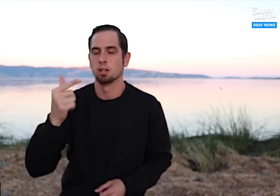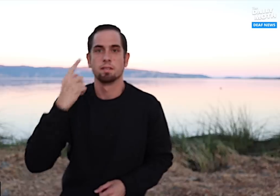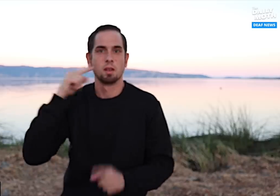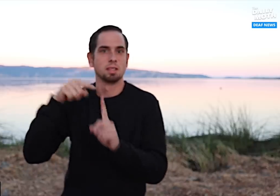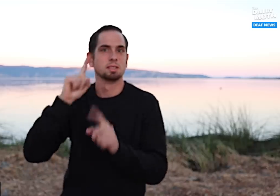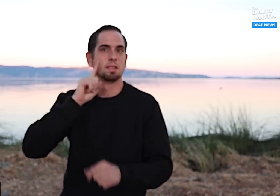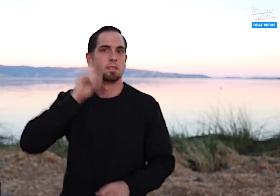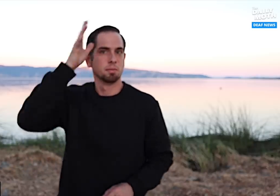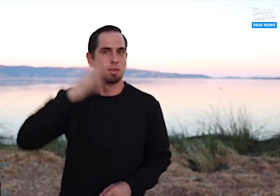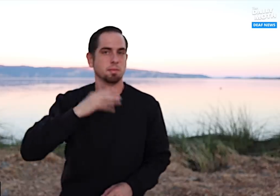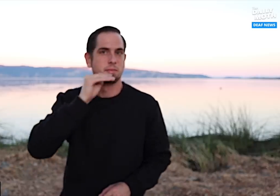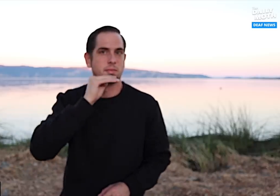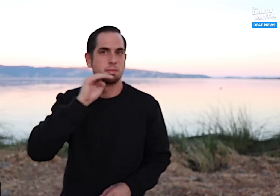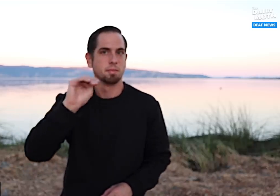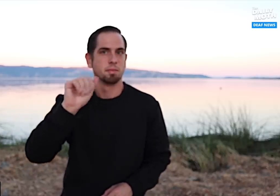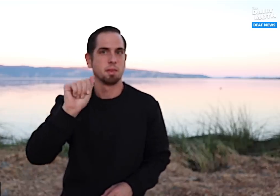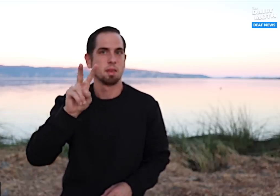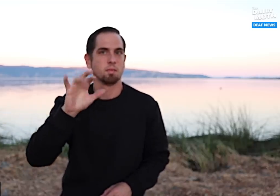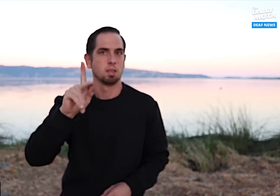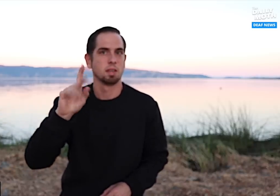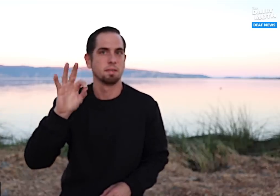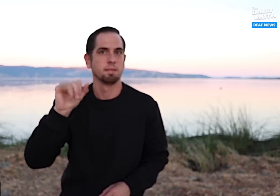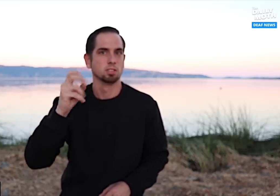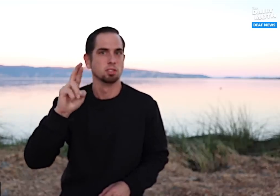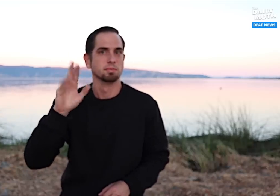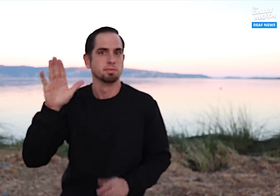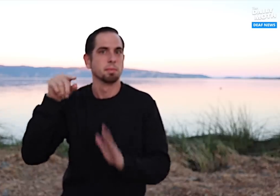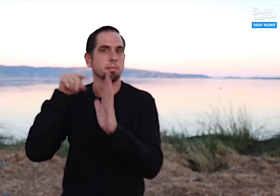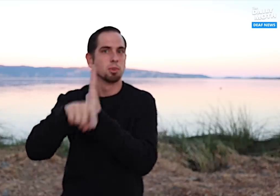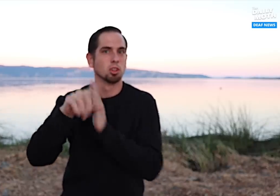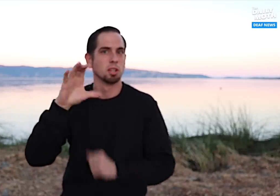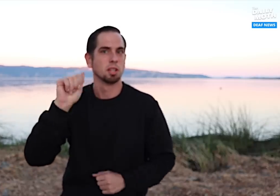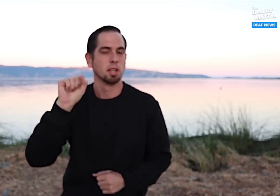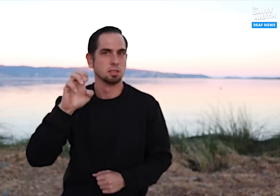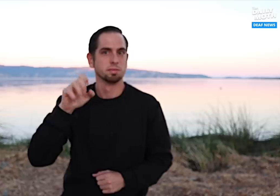for deaf man Mavrick Fisher’s murder case.